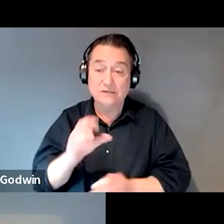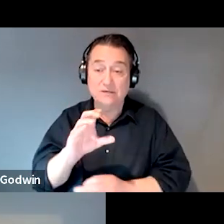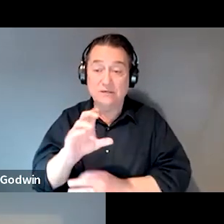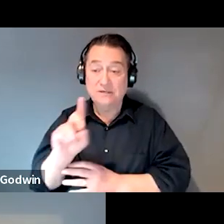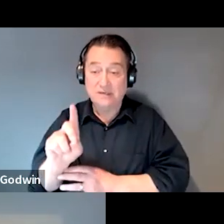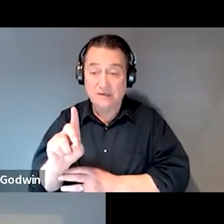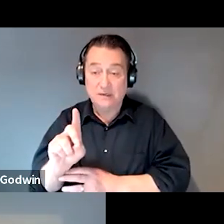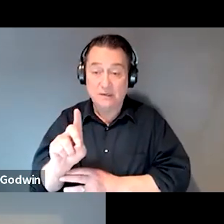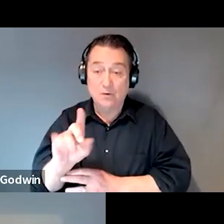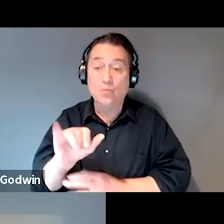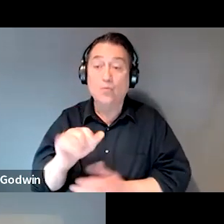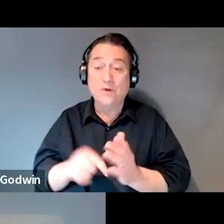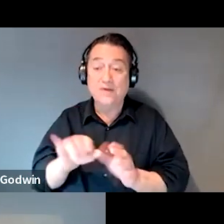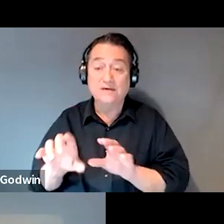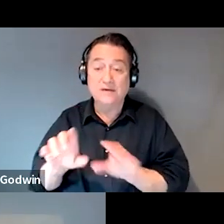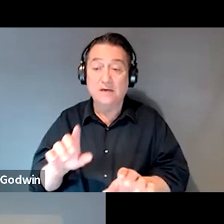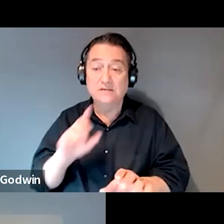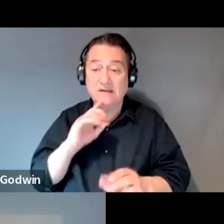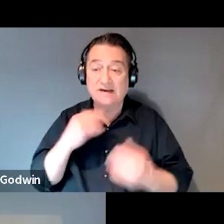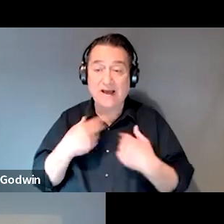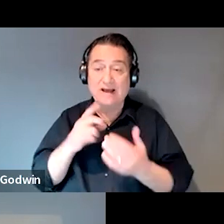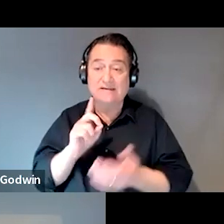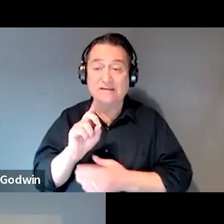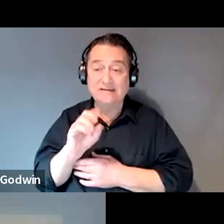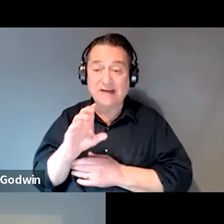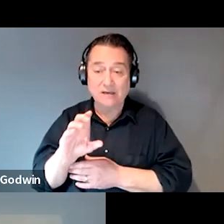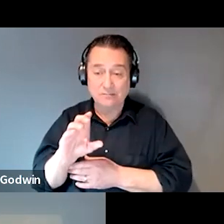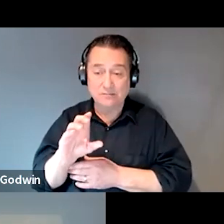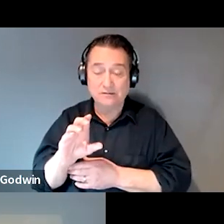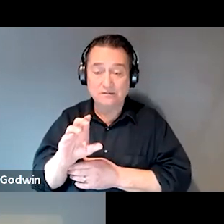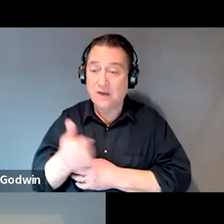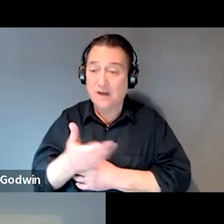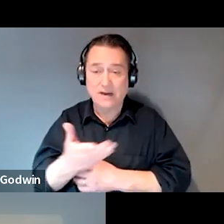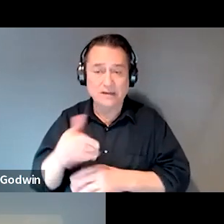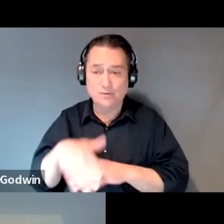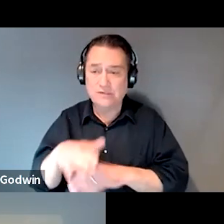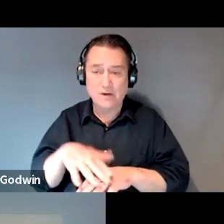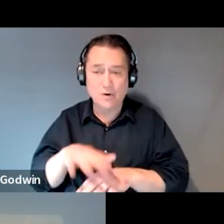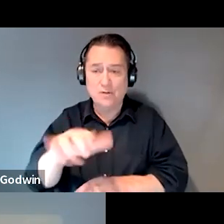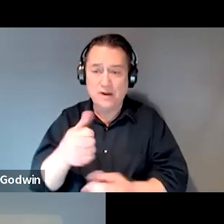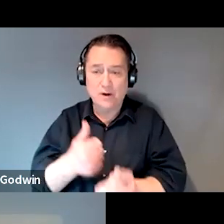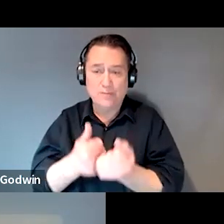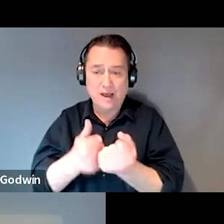what that does it houses a document or anything that was sent on their behalf when they applied before in the past.